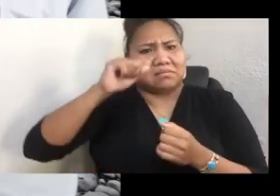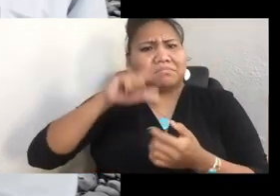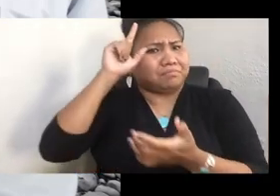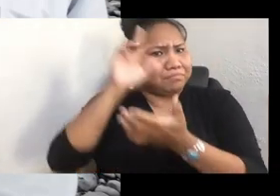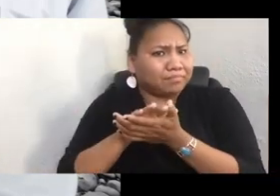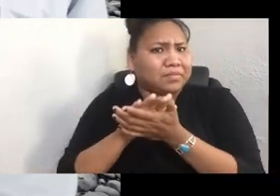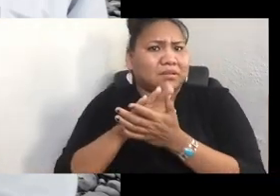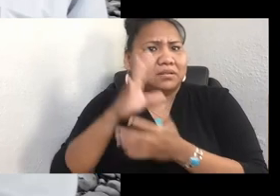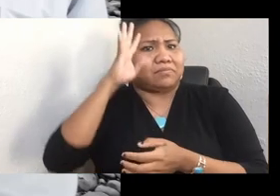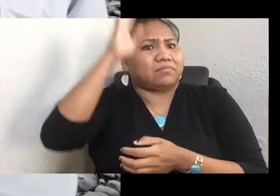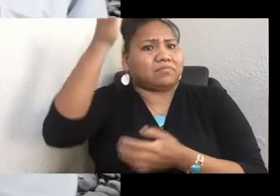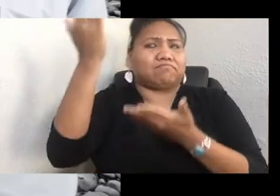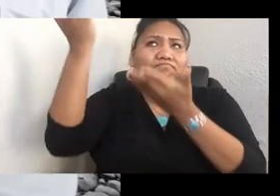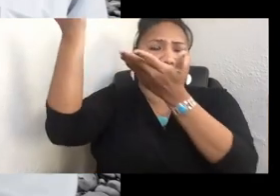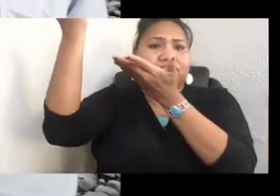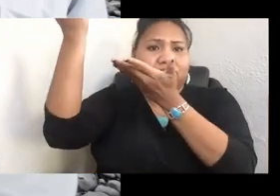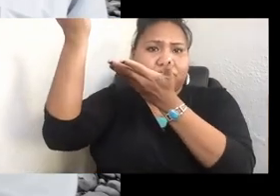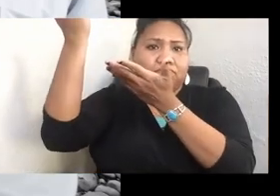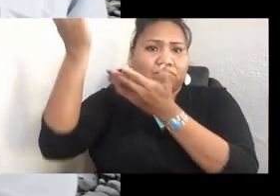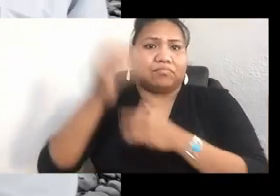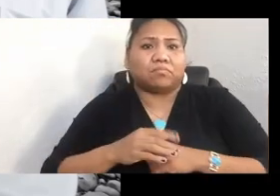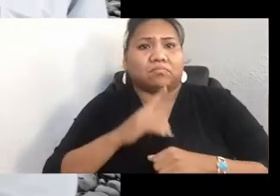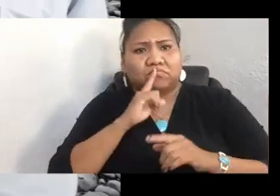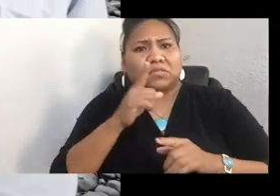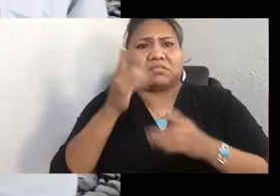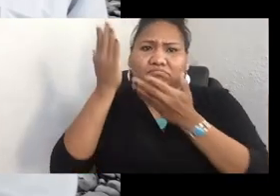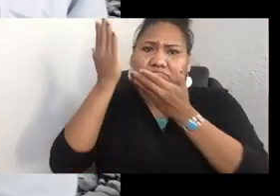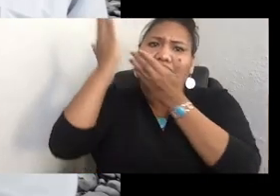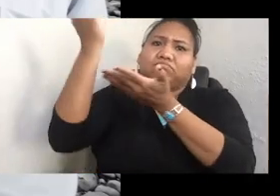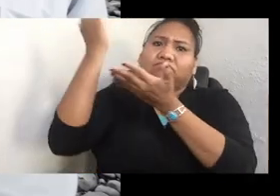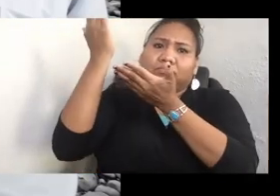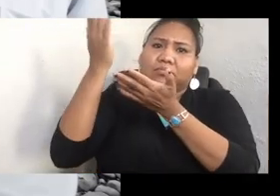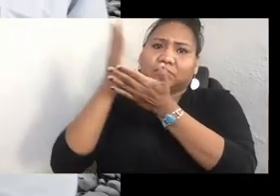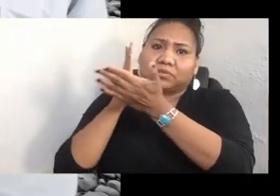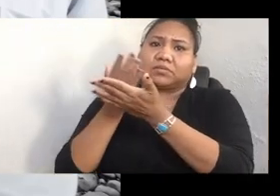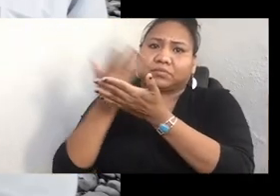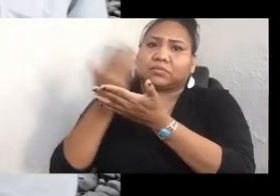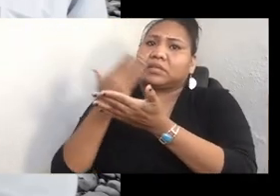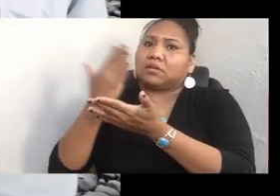I go to the Creator, and I give thanks to the Creator for what I have, and what I am, and the health that I have.